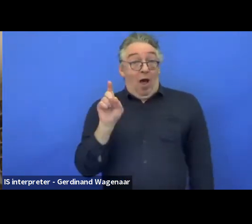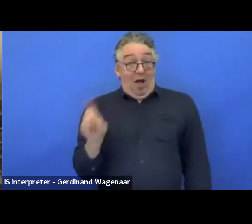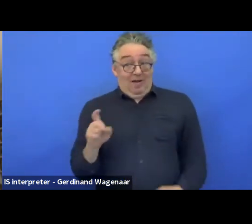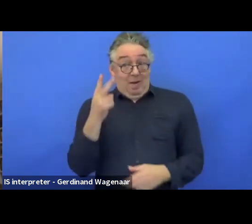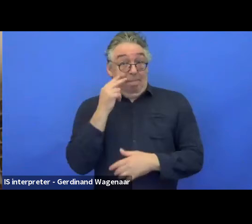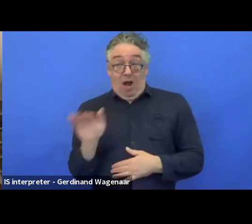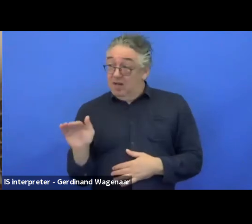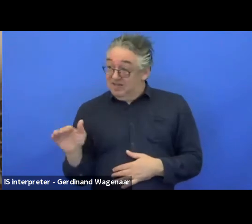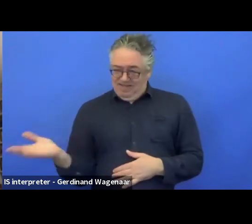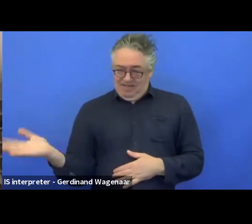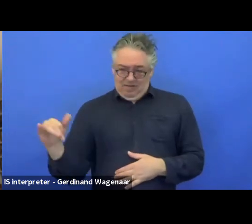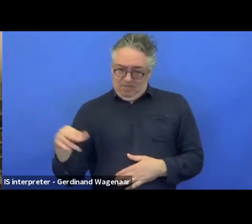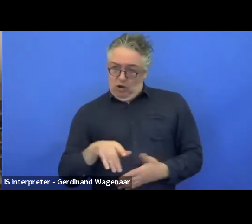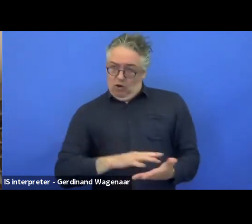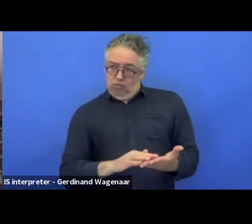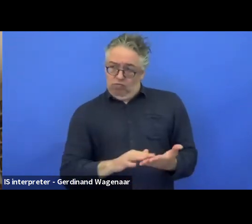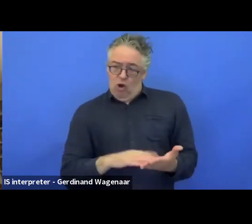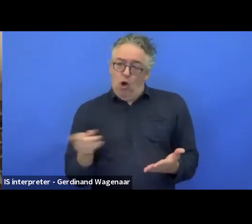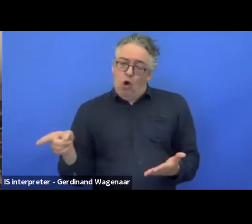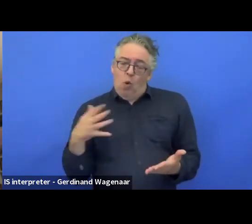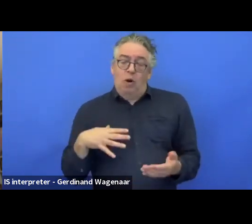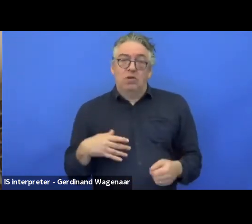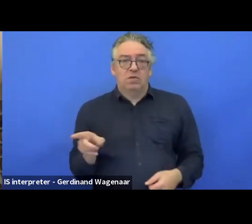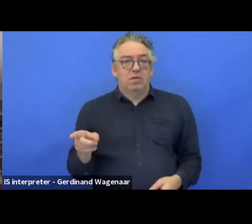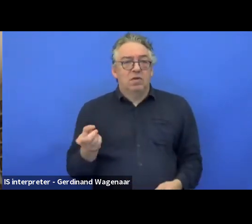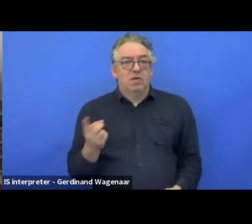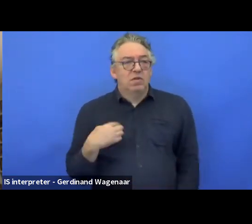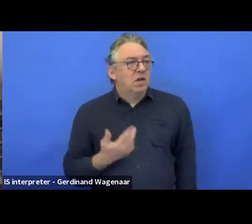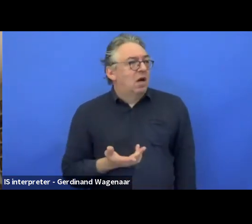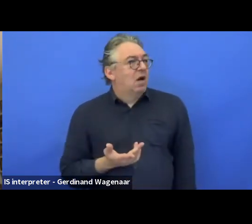to come in and give us the information they said, yes, pins are important,